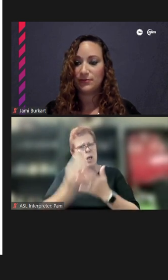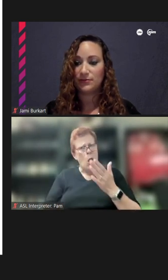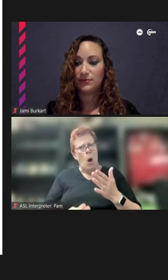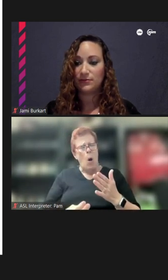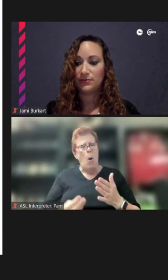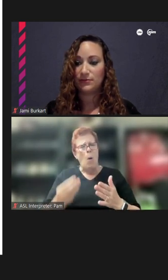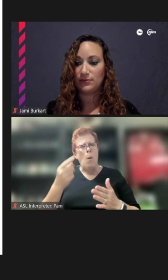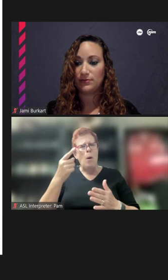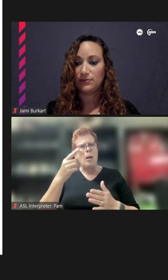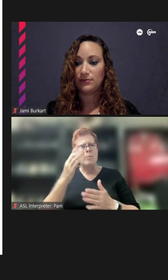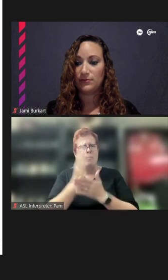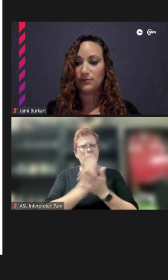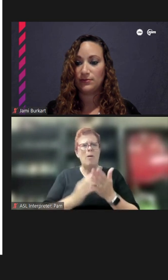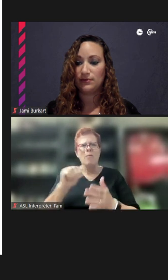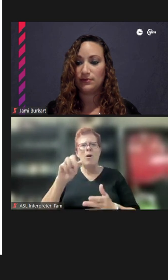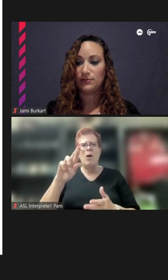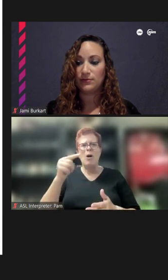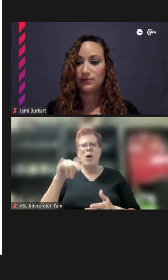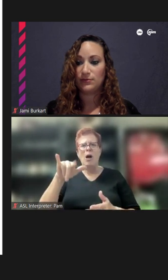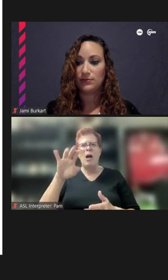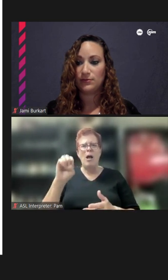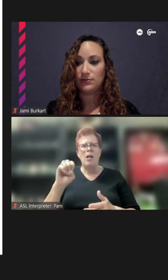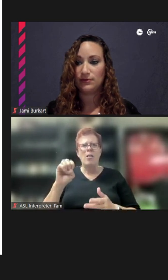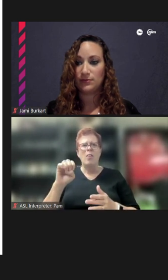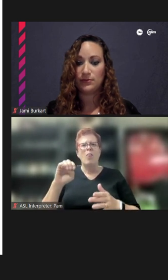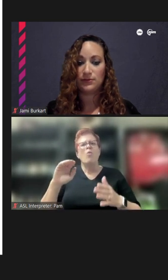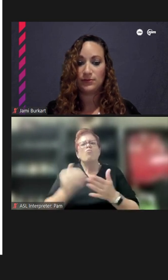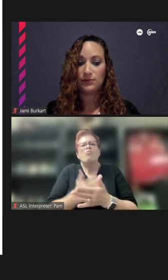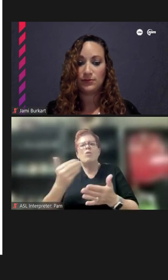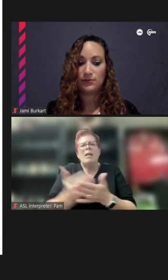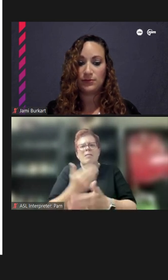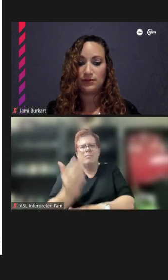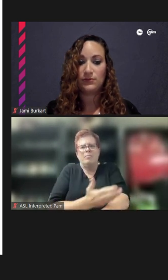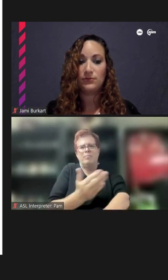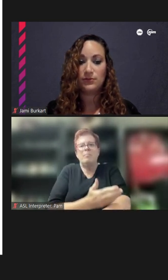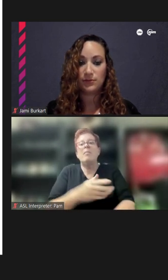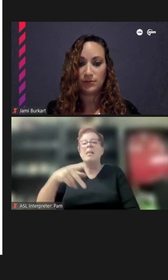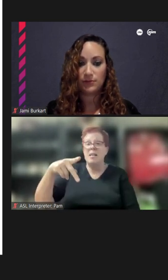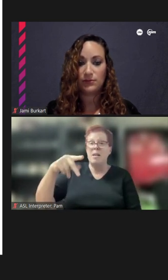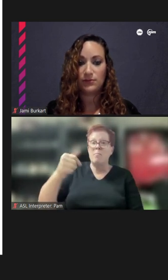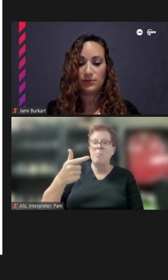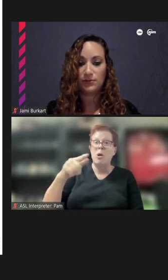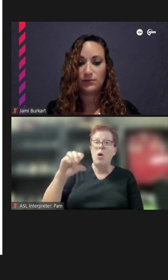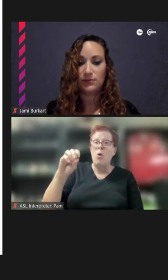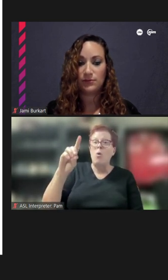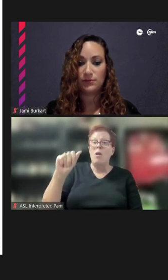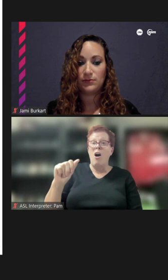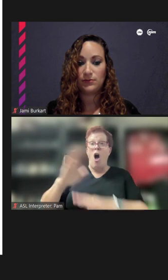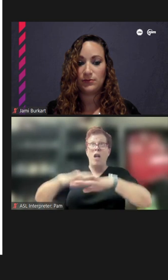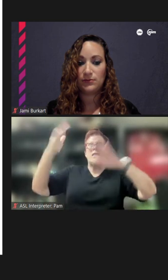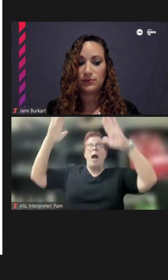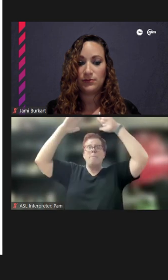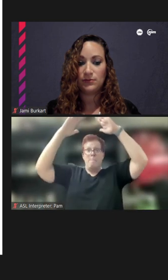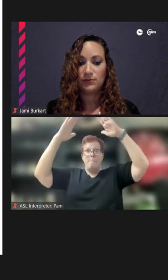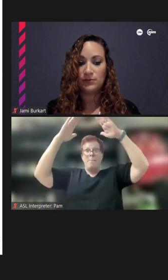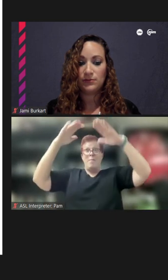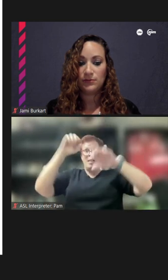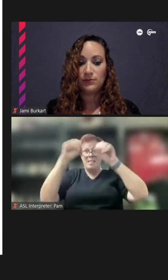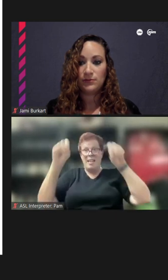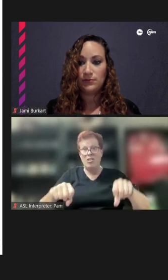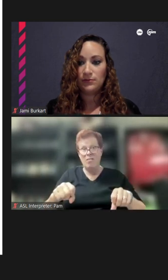Argyle reconstruction is the Pagoda on top of the station, you know, that's a very